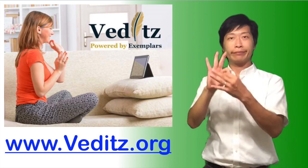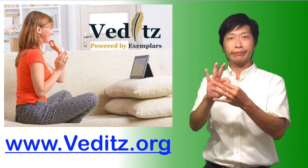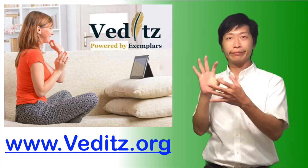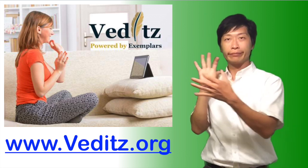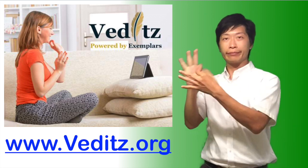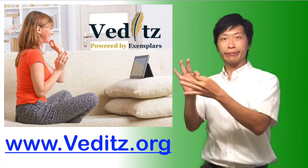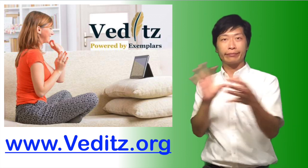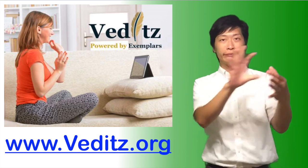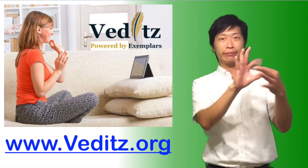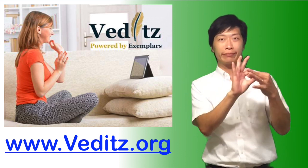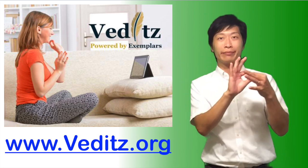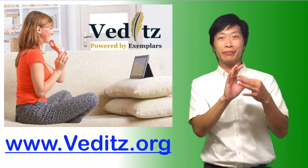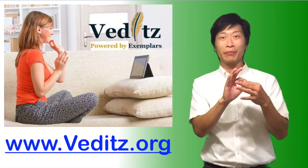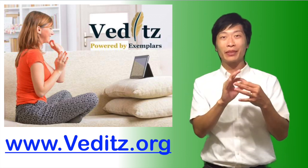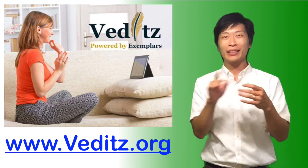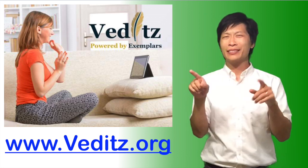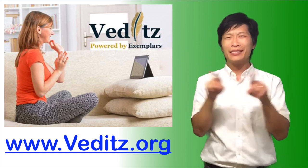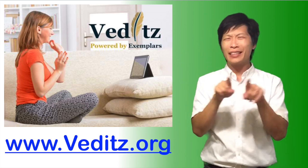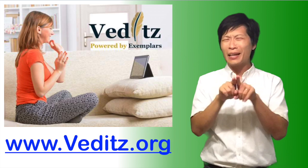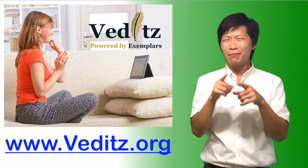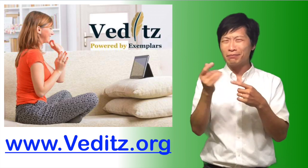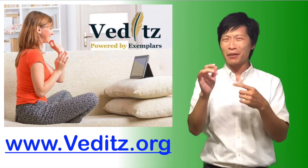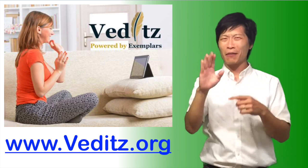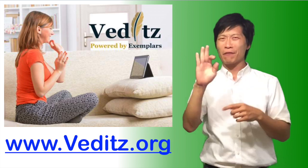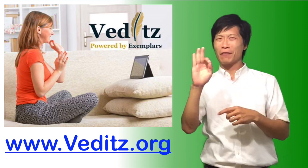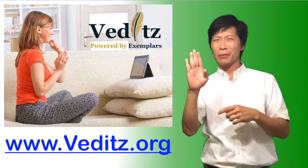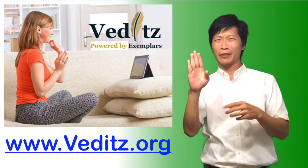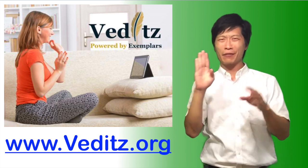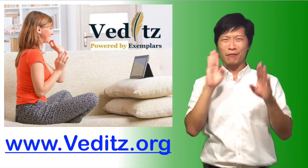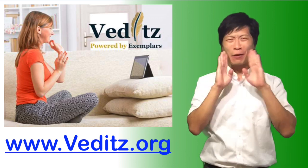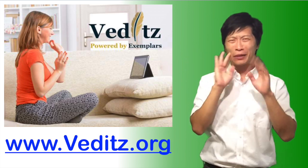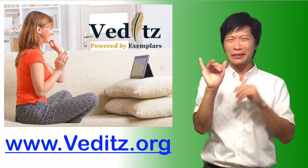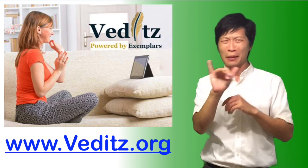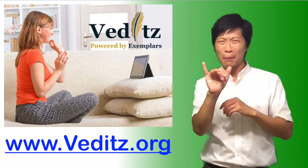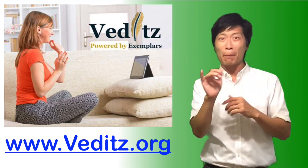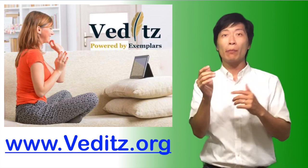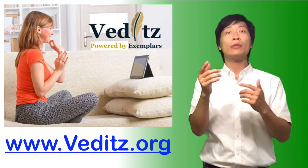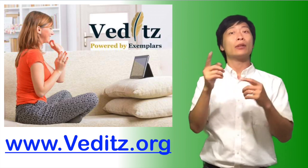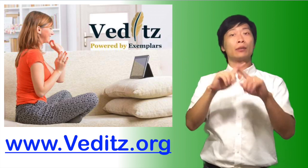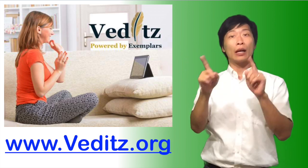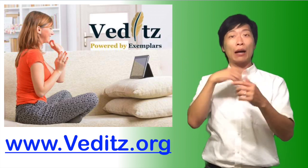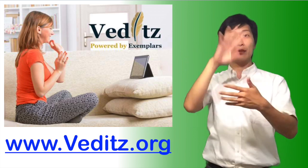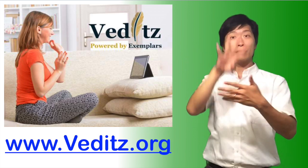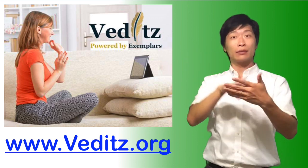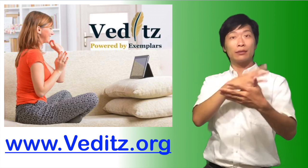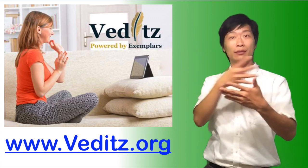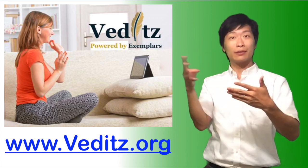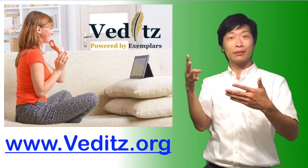It's easy to connect with people just like on other social media.